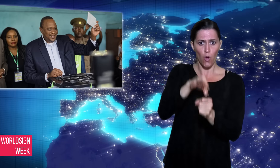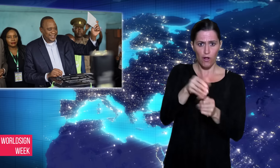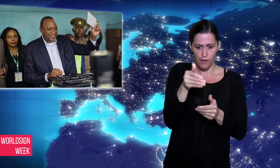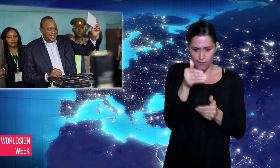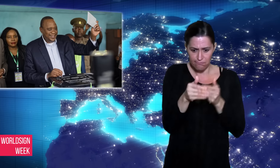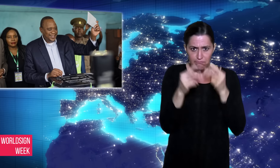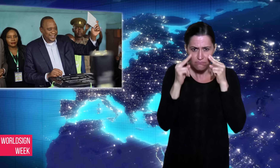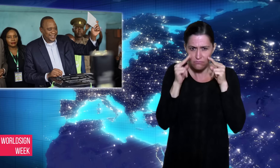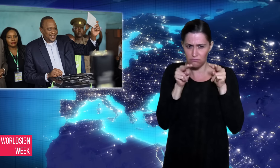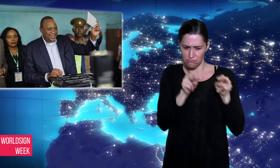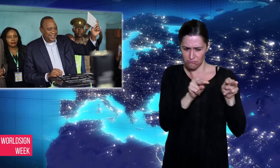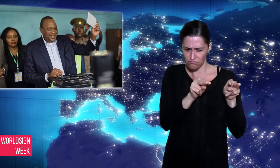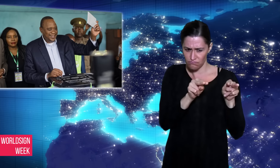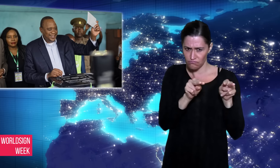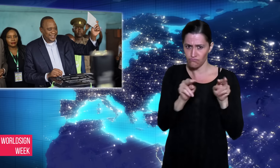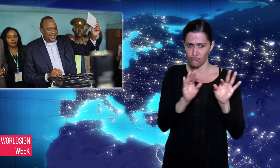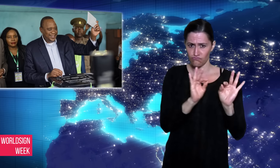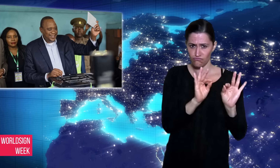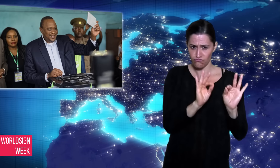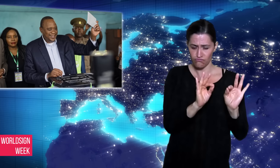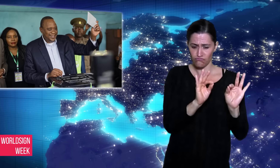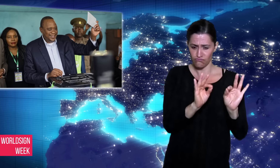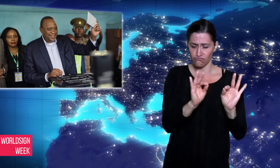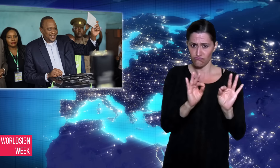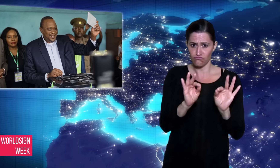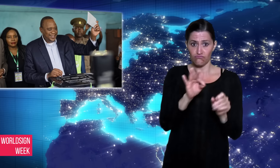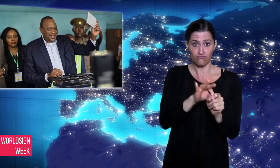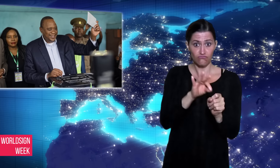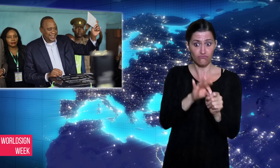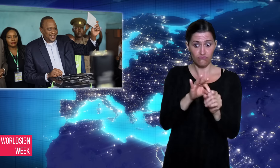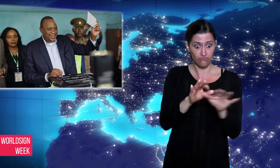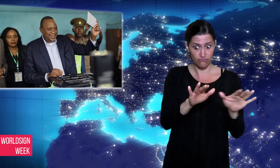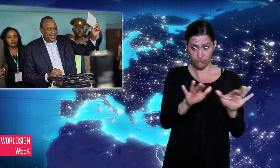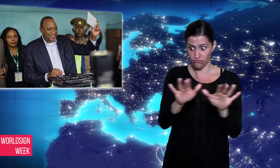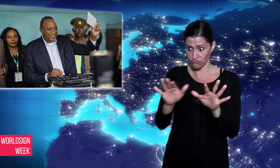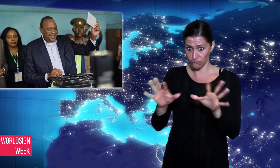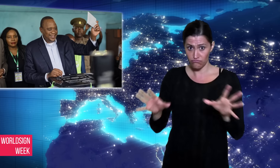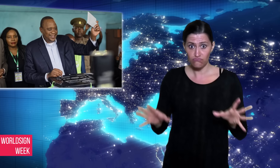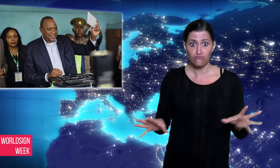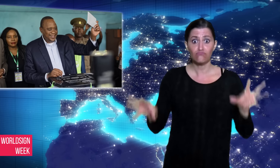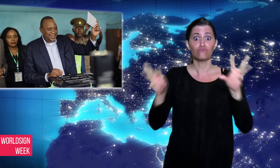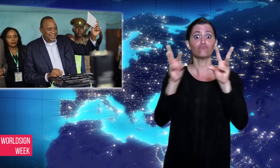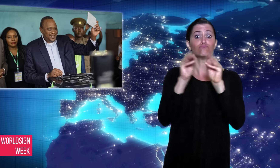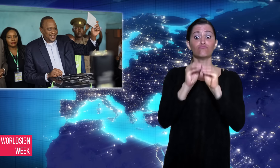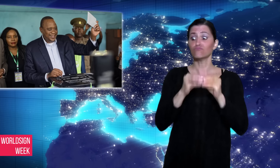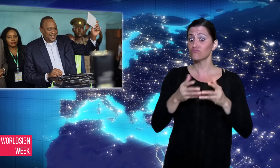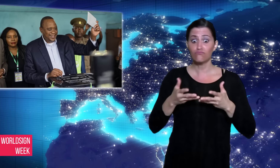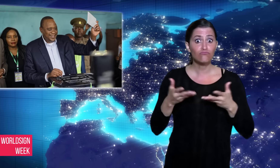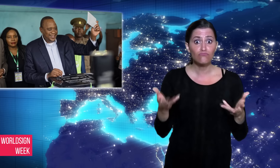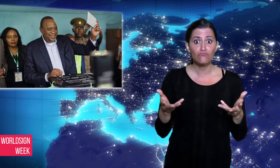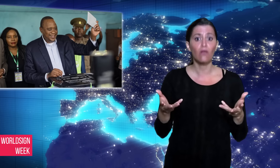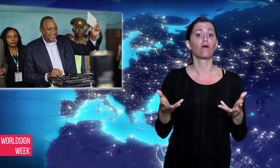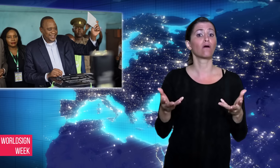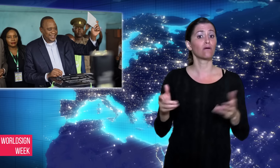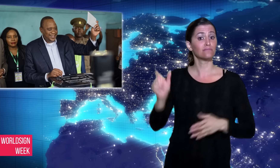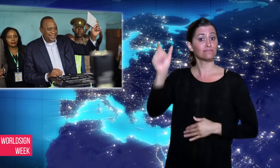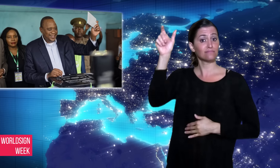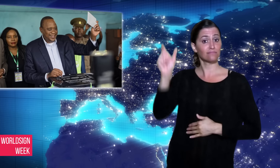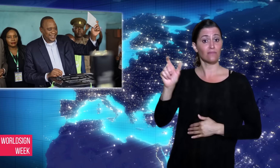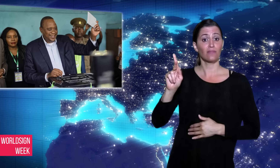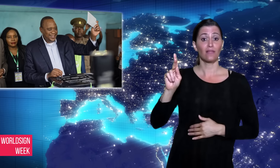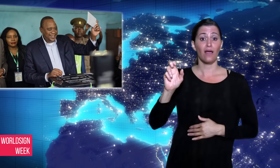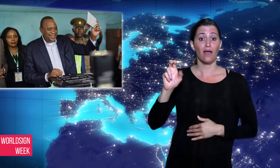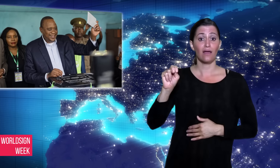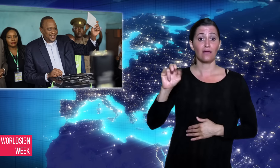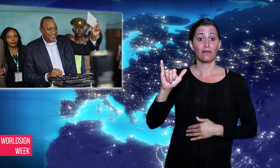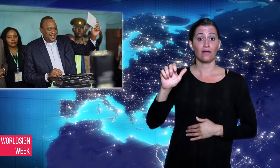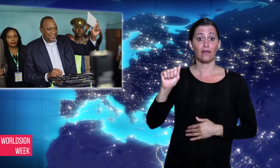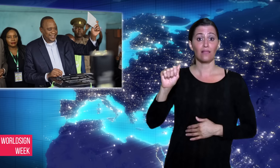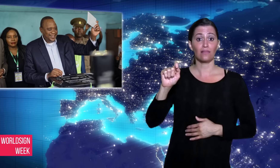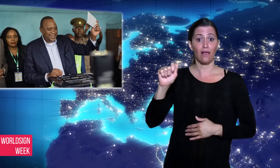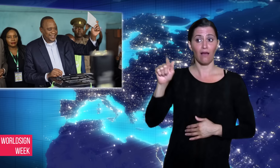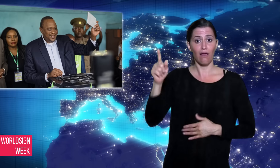there was an objection from